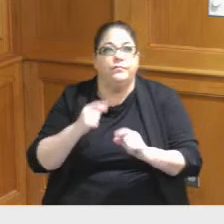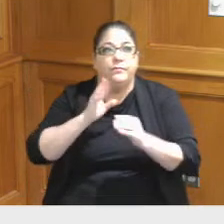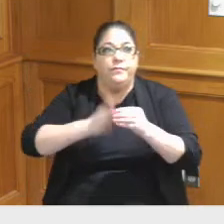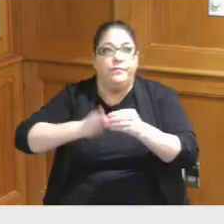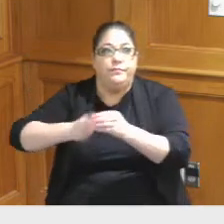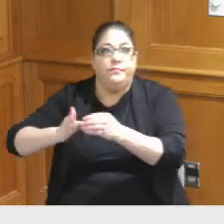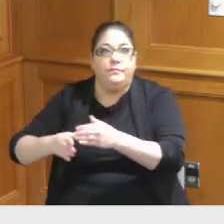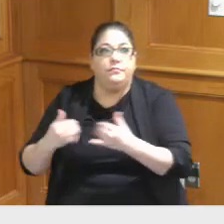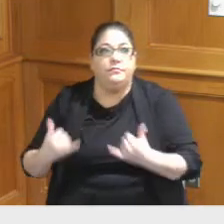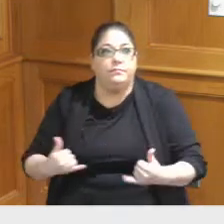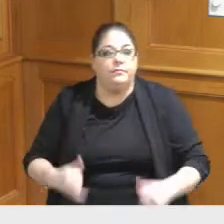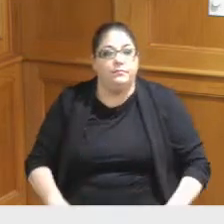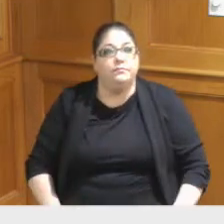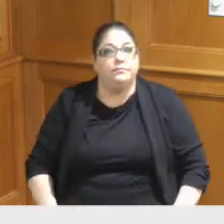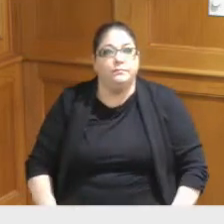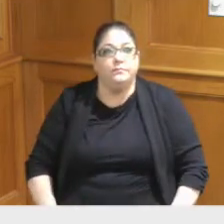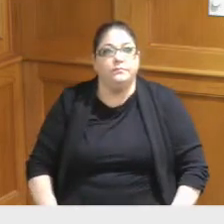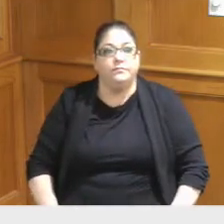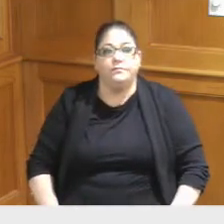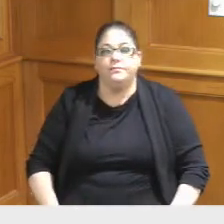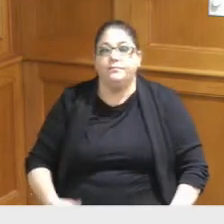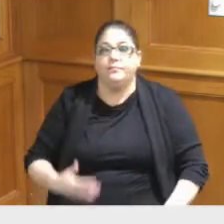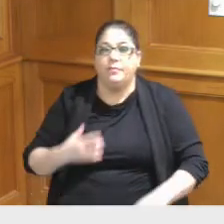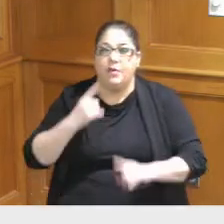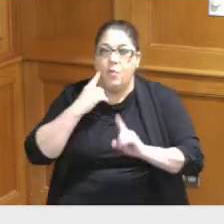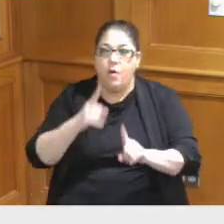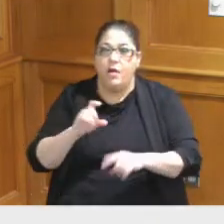that's and make sure we're all on agreement as to the work scope that we're going to do